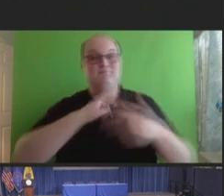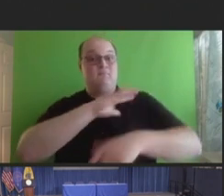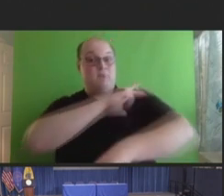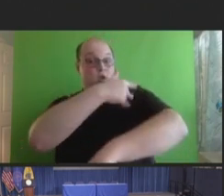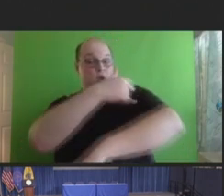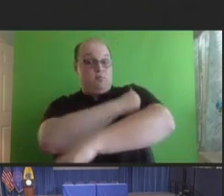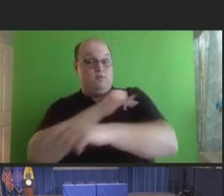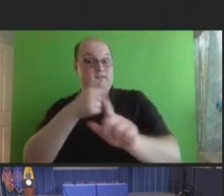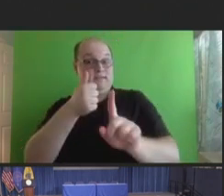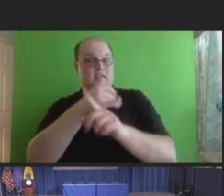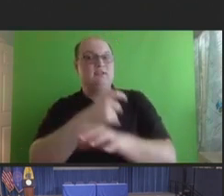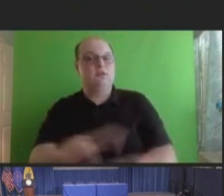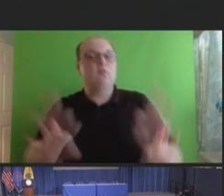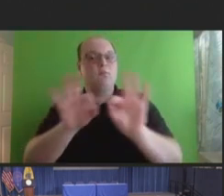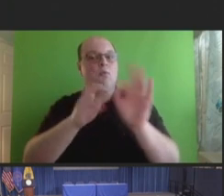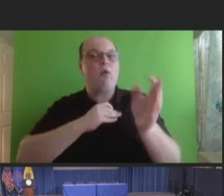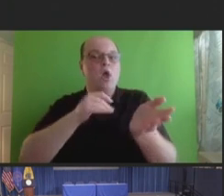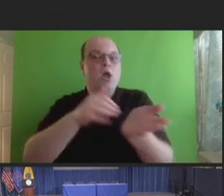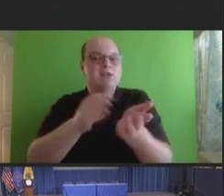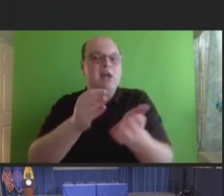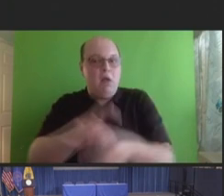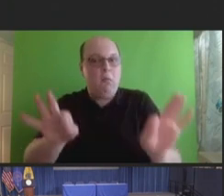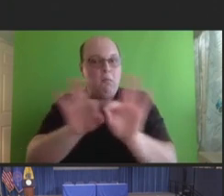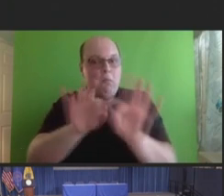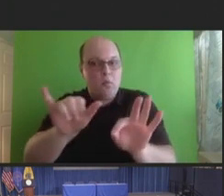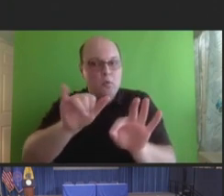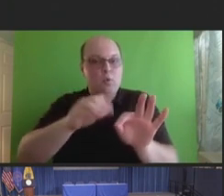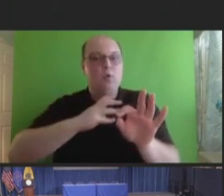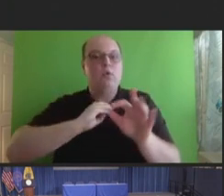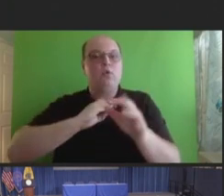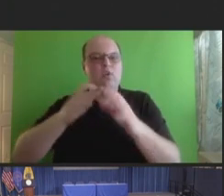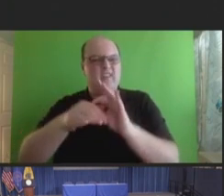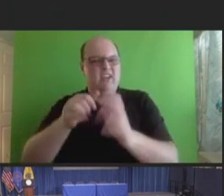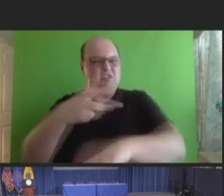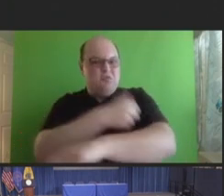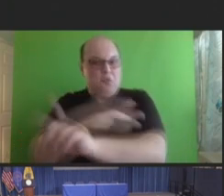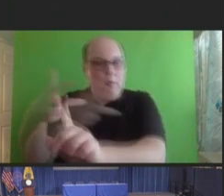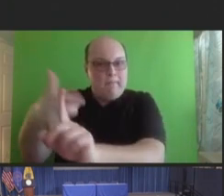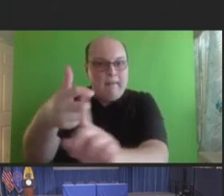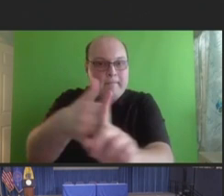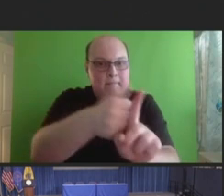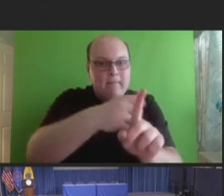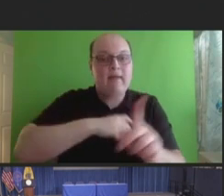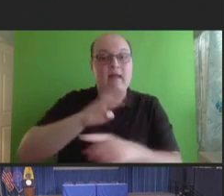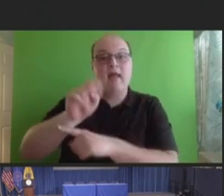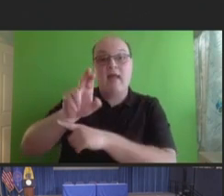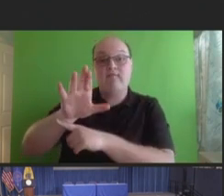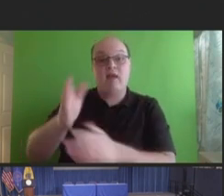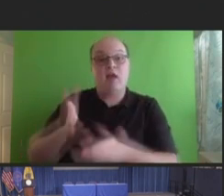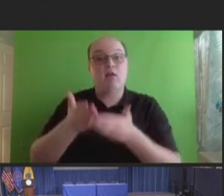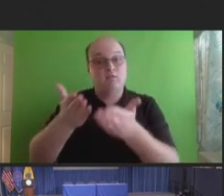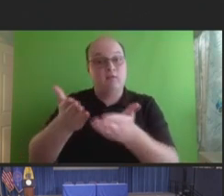providers play in communicating vaccine safety and immunizing people, NVAC recommends the